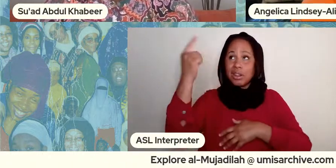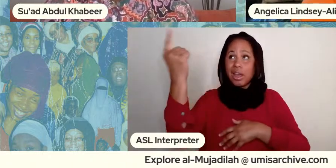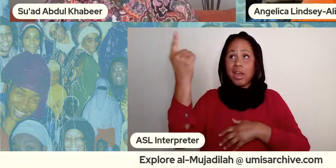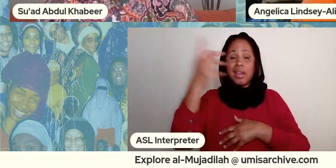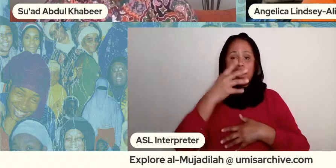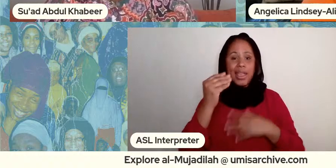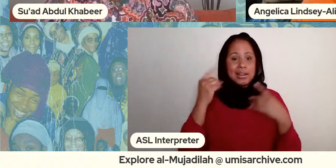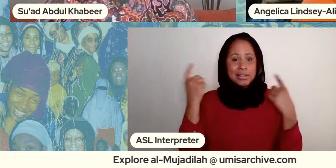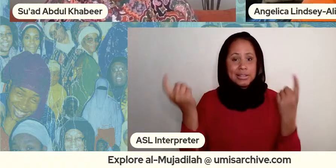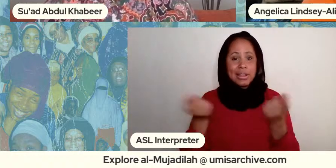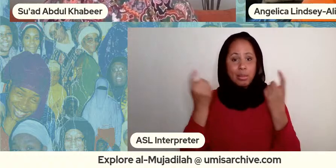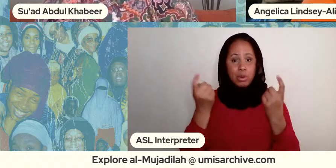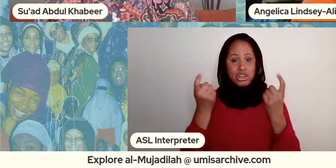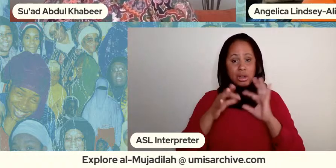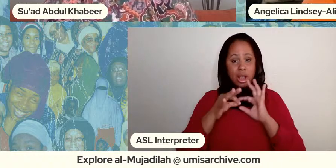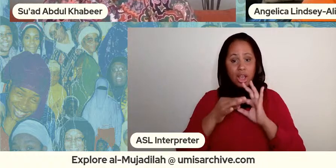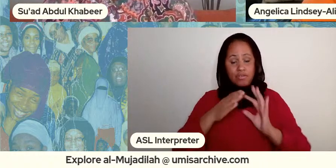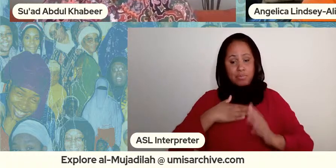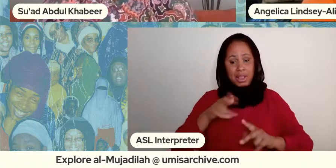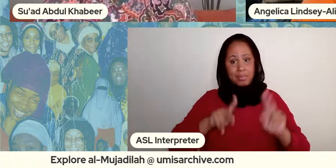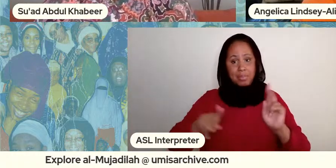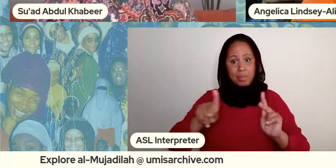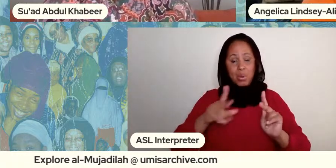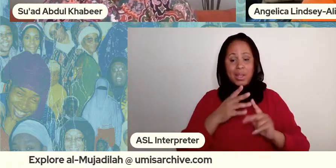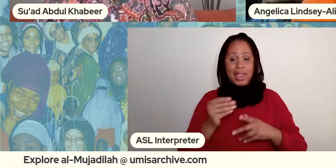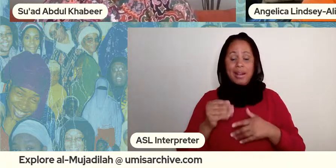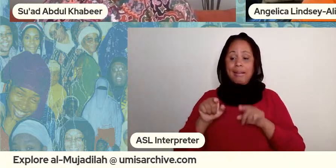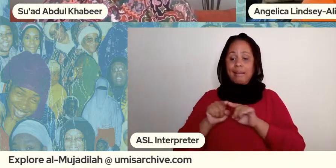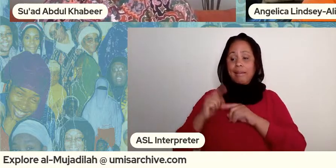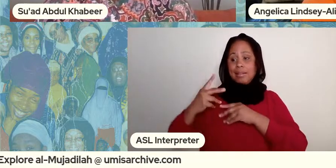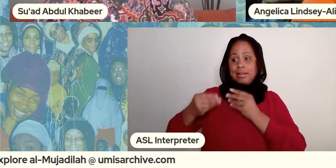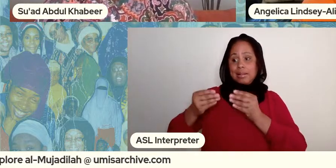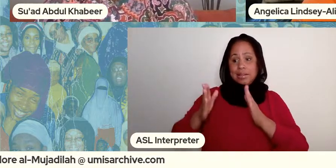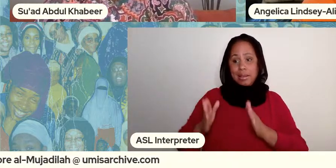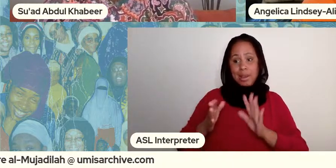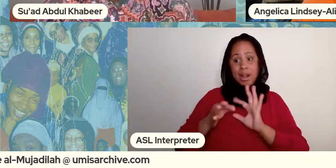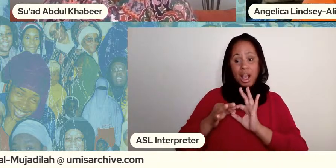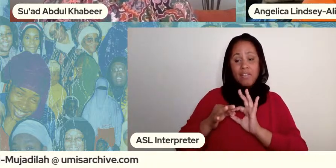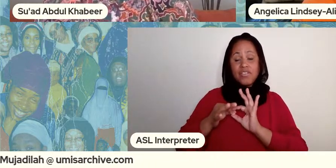and as a descendant of stolen people also on land i also begin an acknowledgement